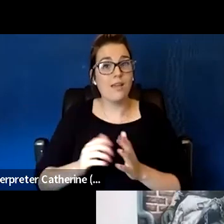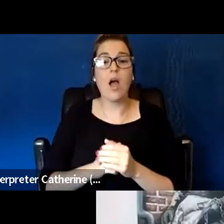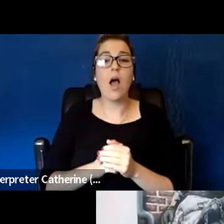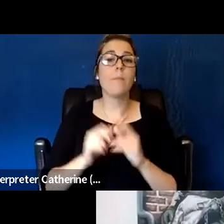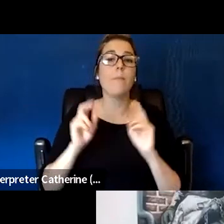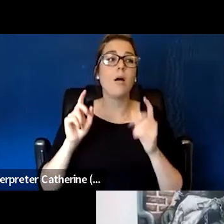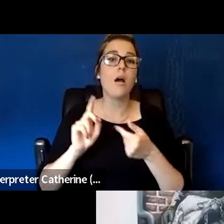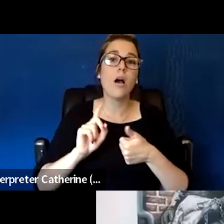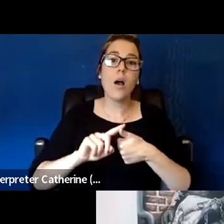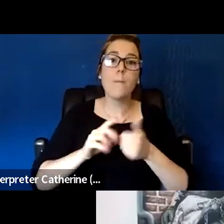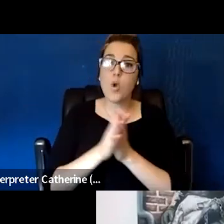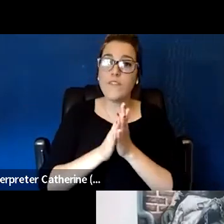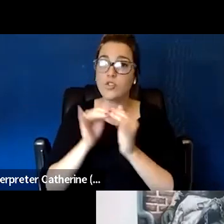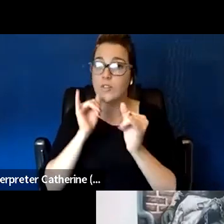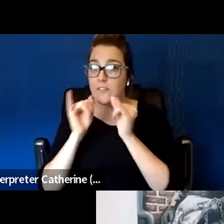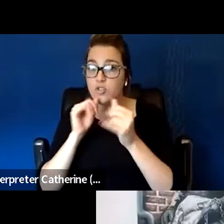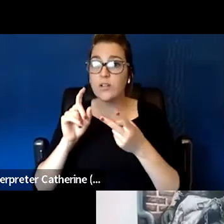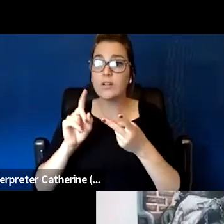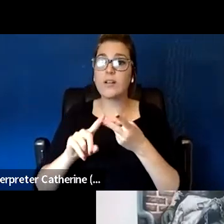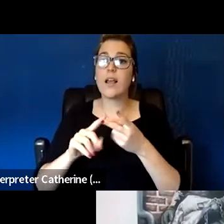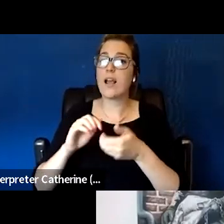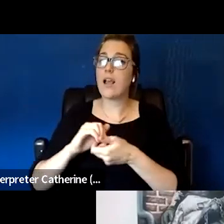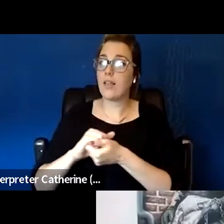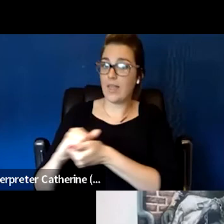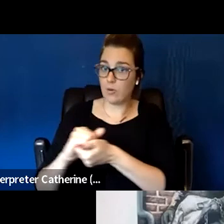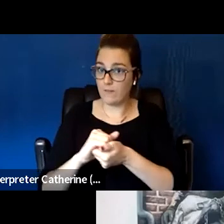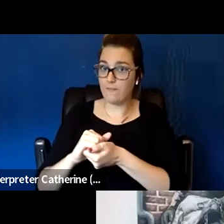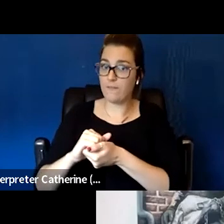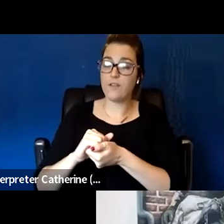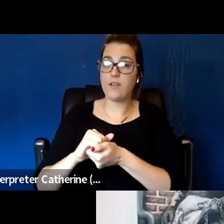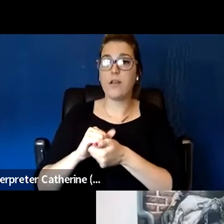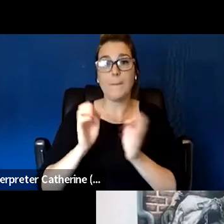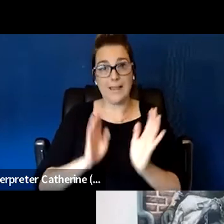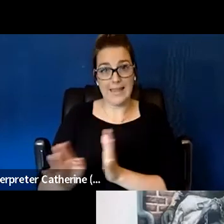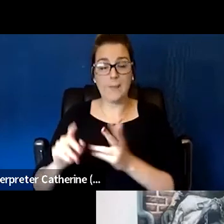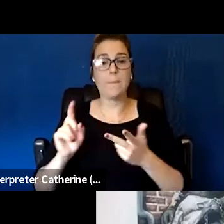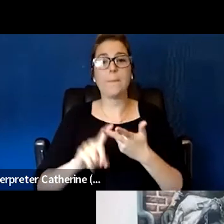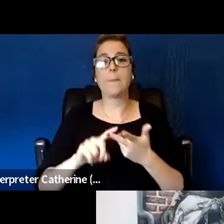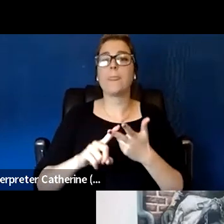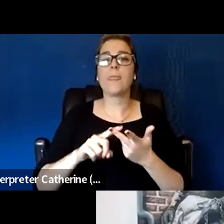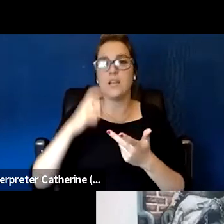collaborative care planning and trauma informed care. There's a second part to this question,